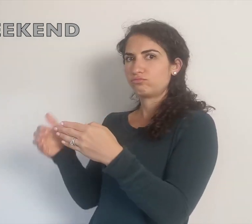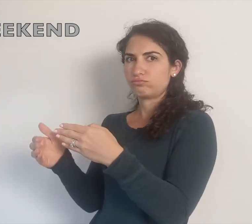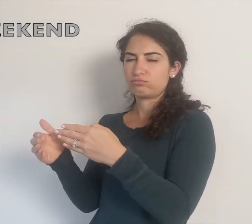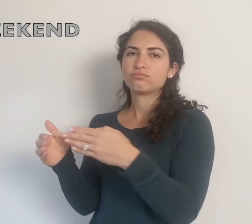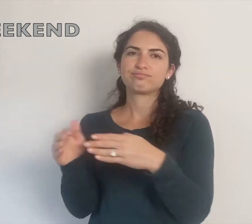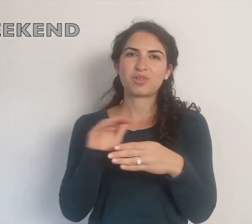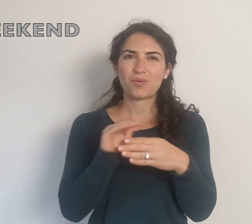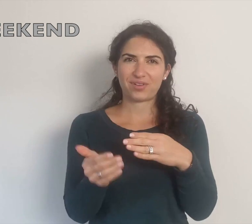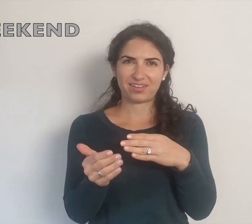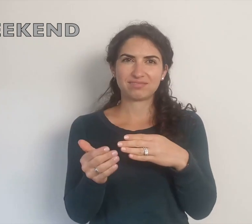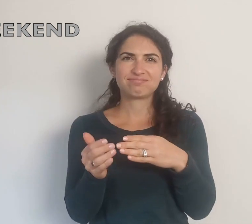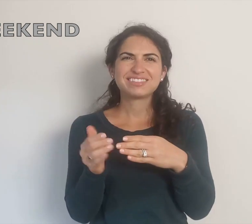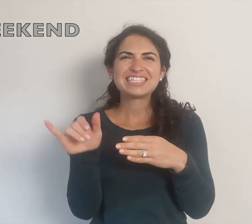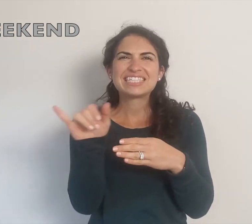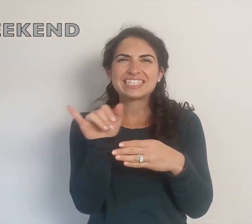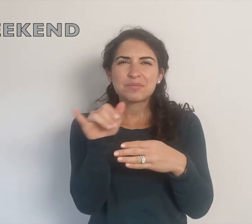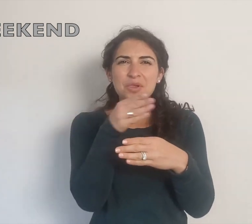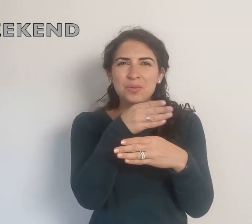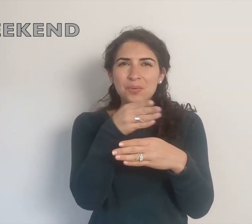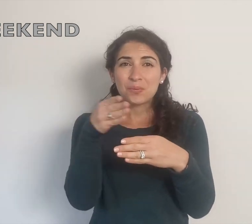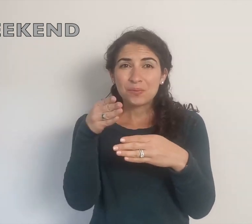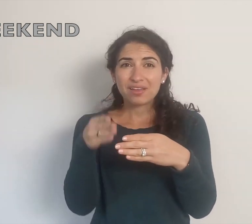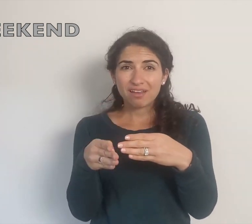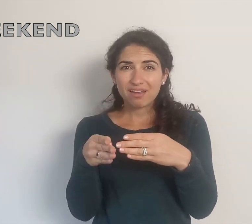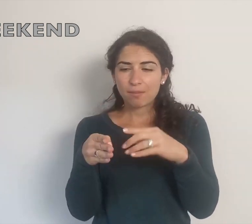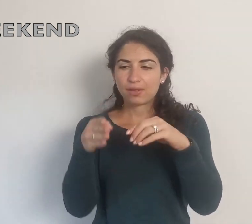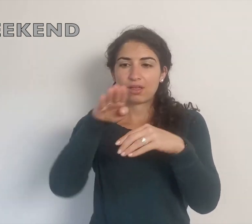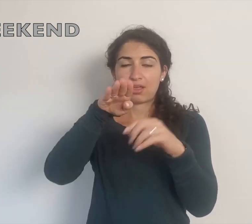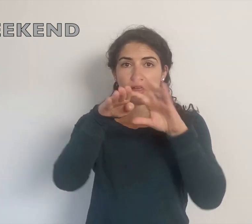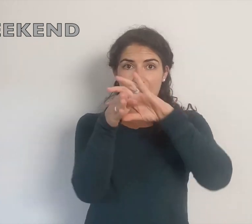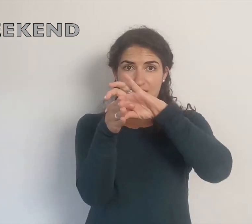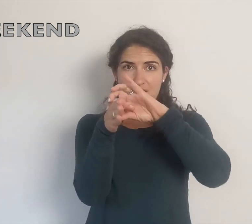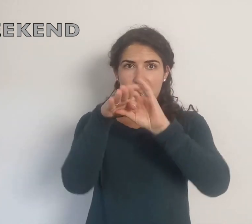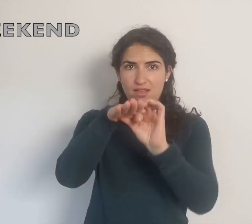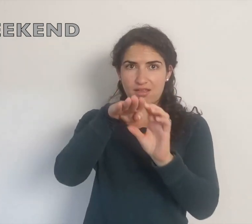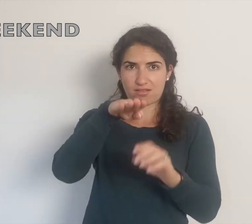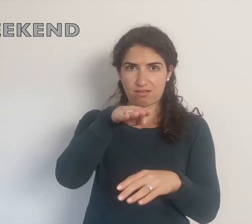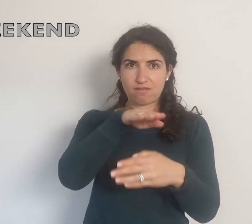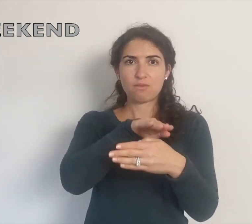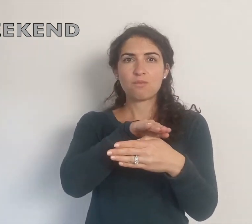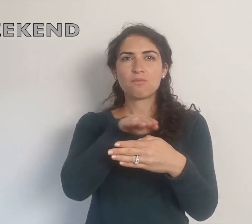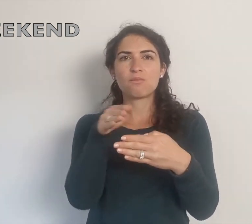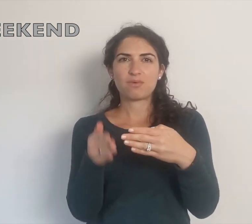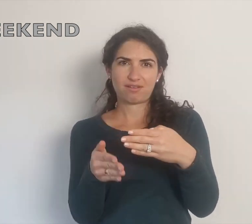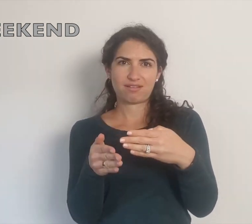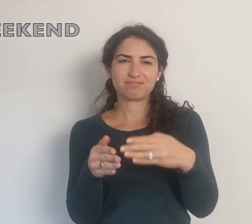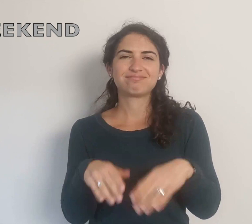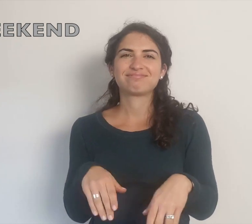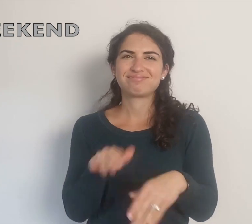WEEKEND. It's similar to this version, but the hand starts facing down: WEEKEND.